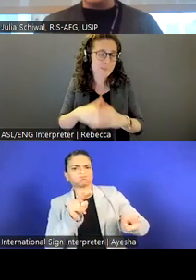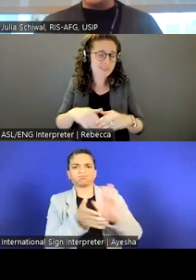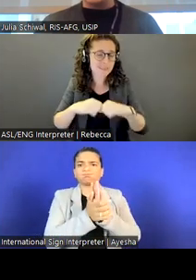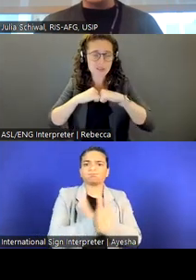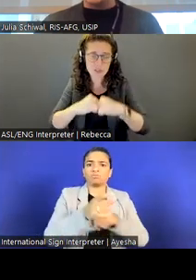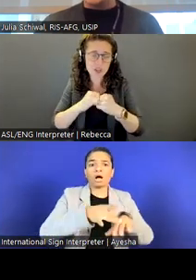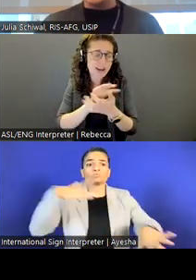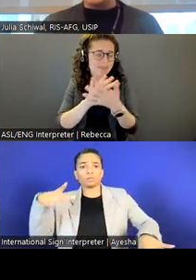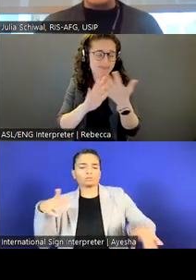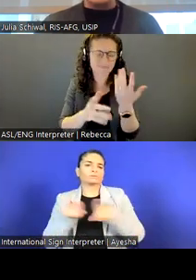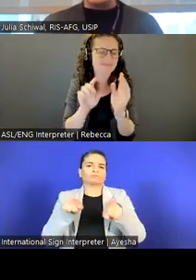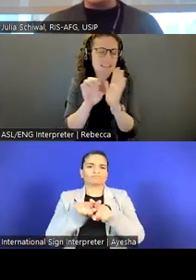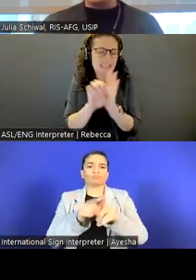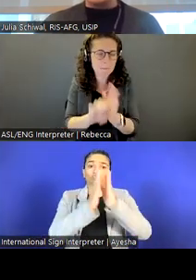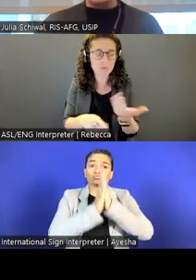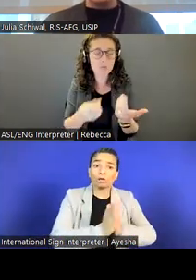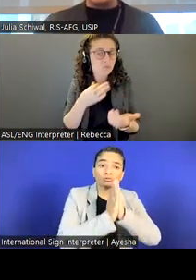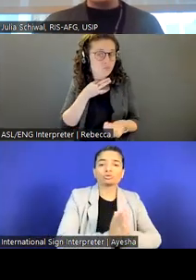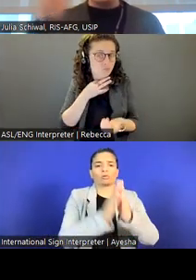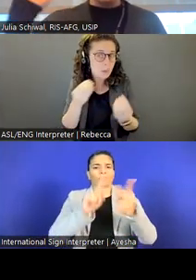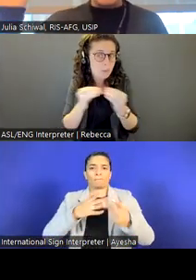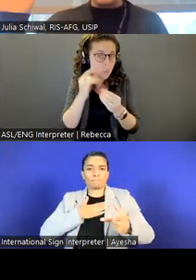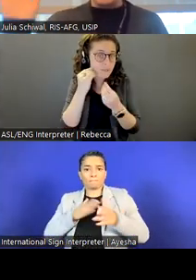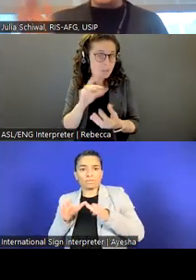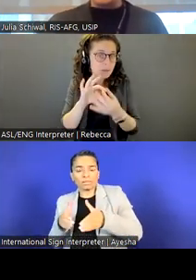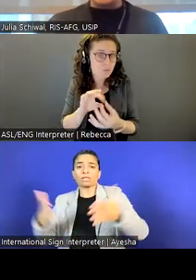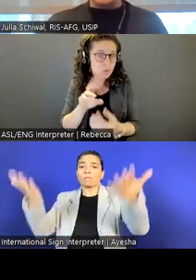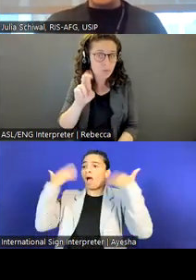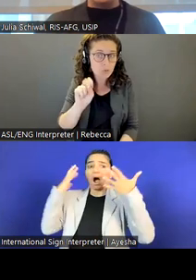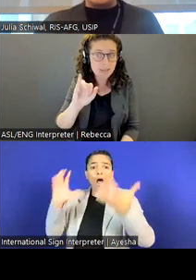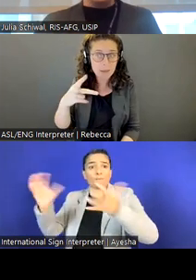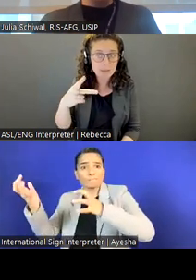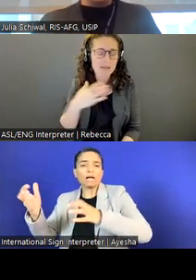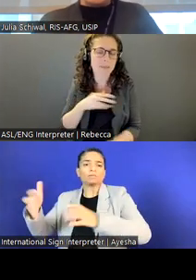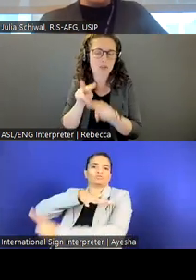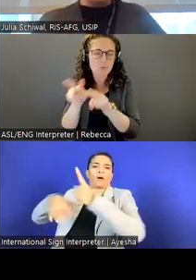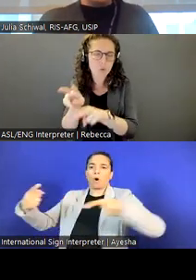If you want to learn more the great teams, I encourage you to check out our website.